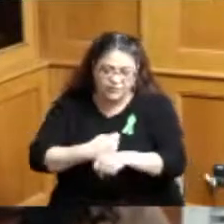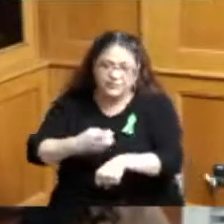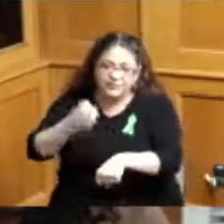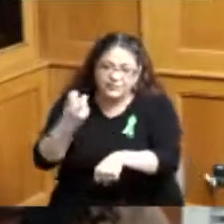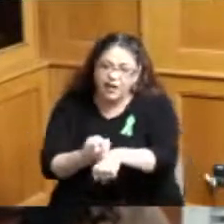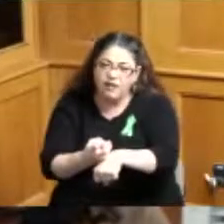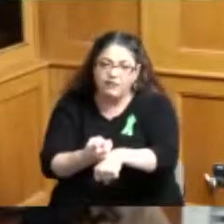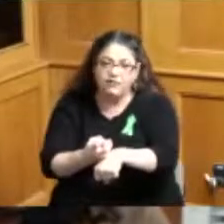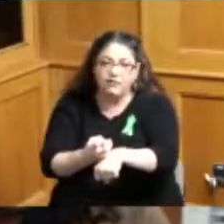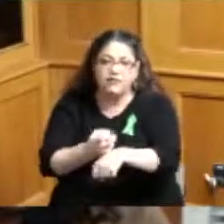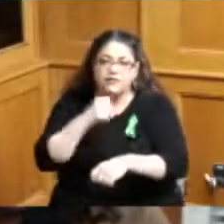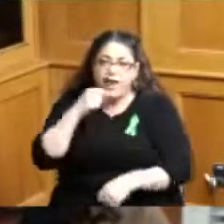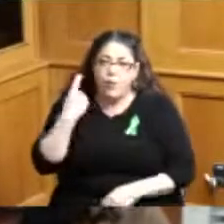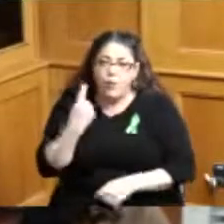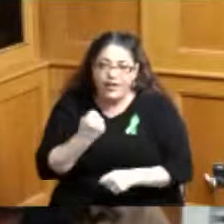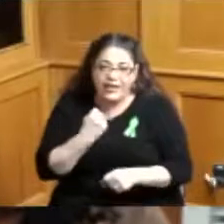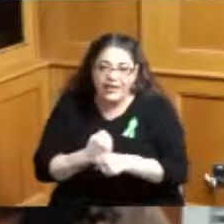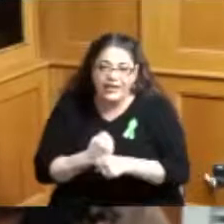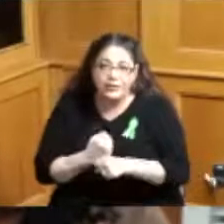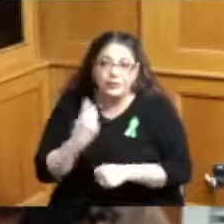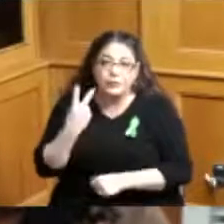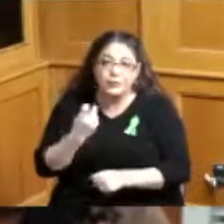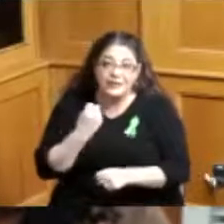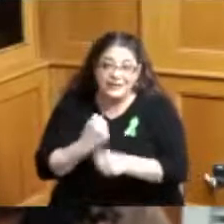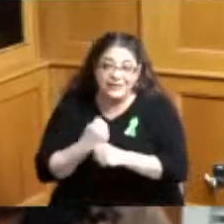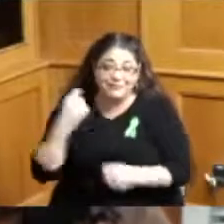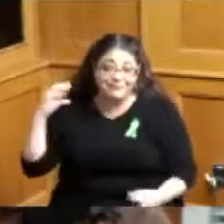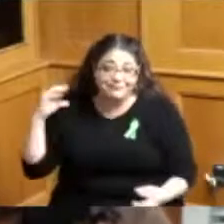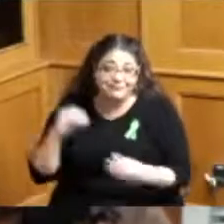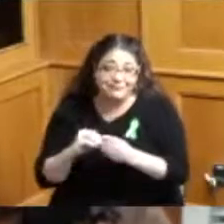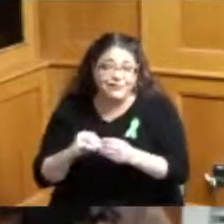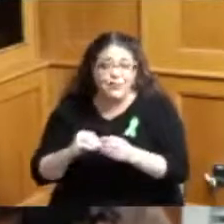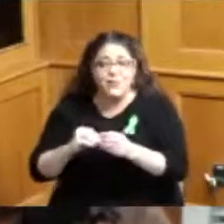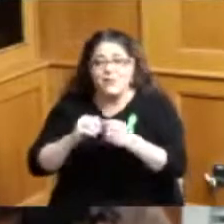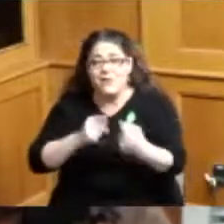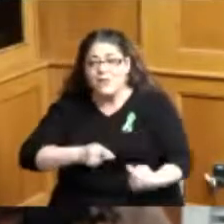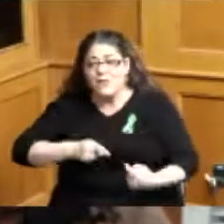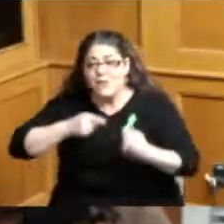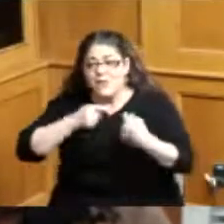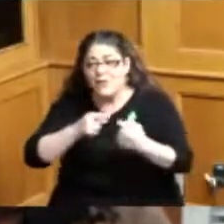not not just one year it's been a really hard two years these last two years with the pandemic with